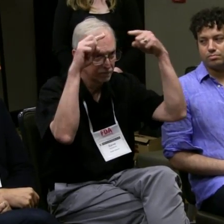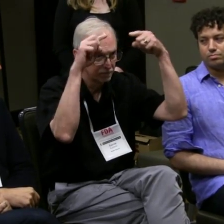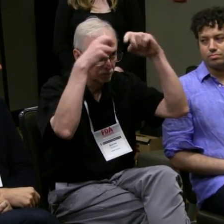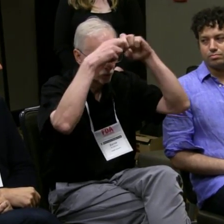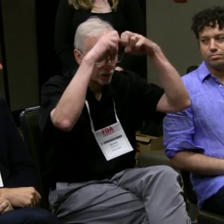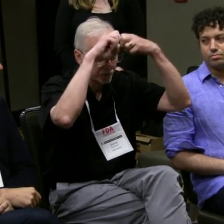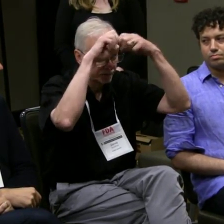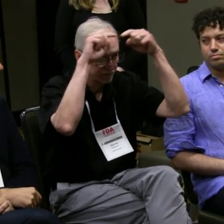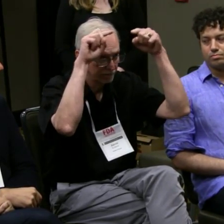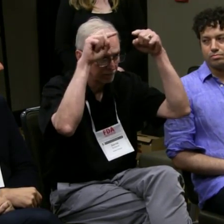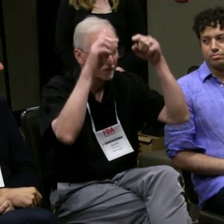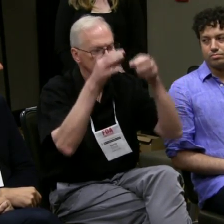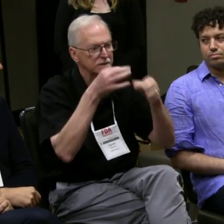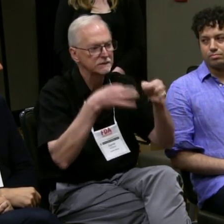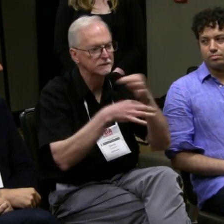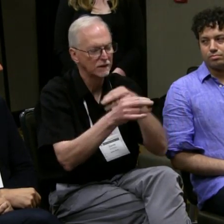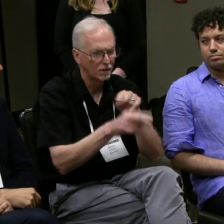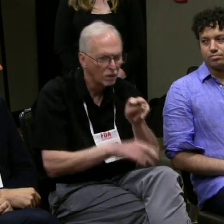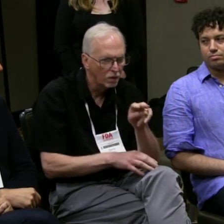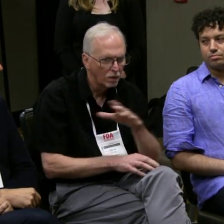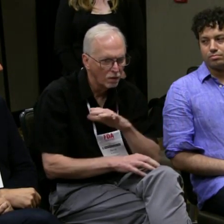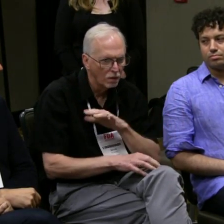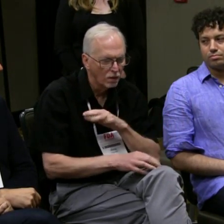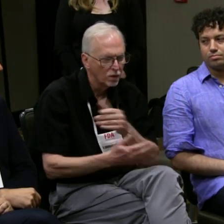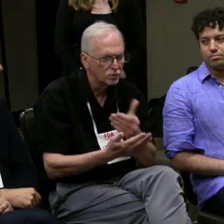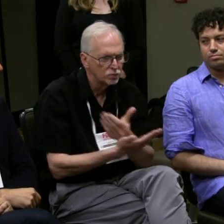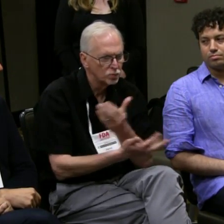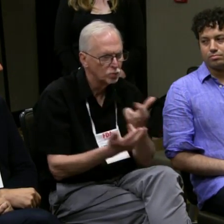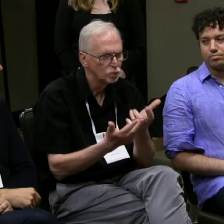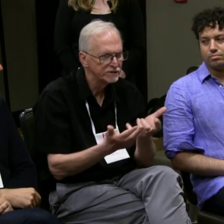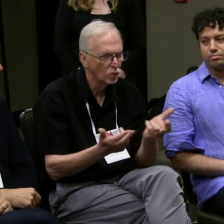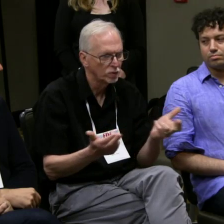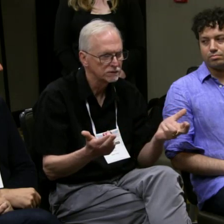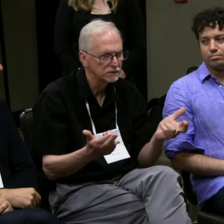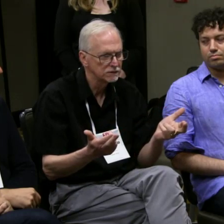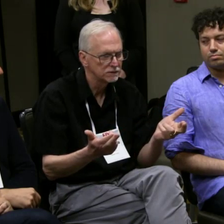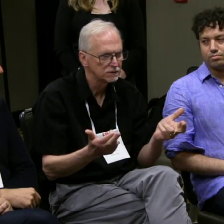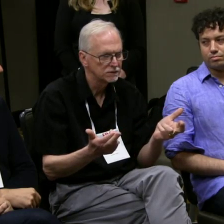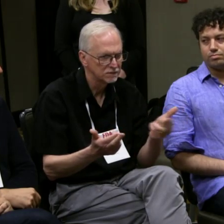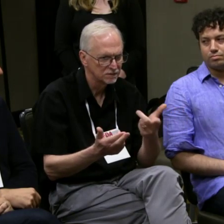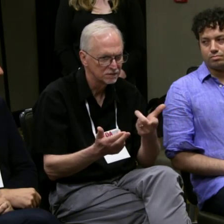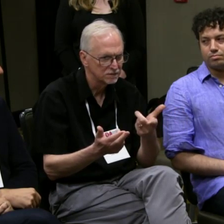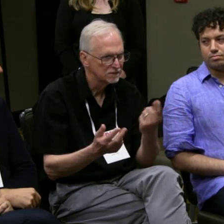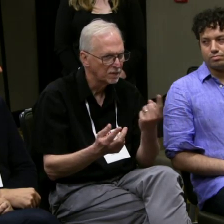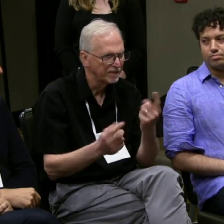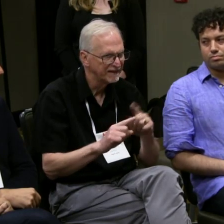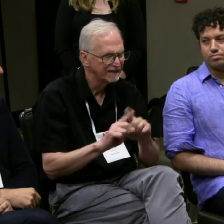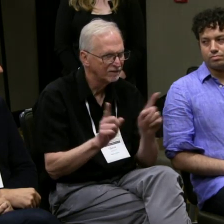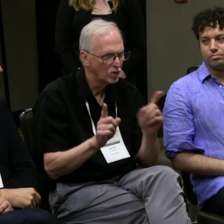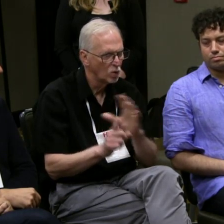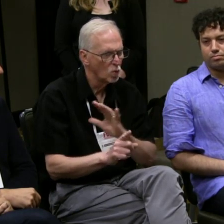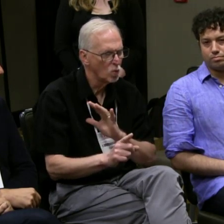First, you envision the problem. You recognize the issues, and then reach out,